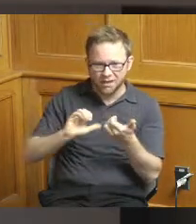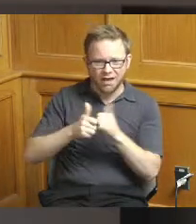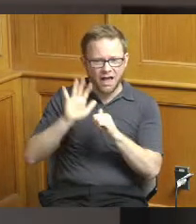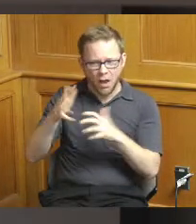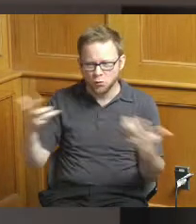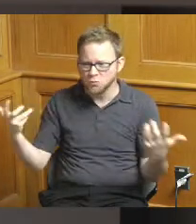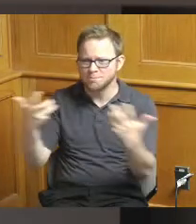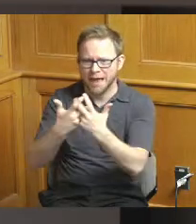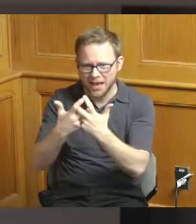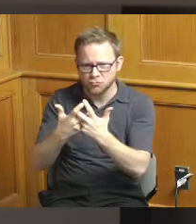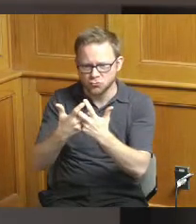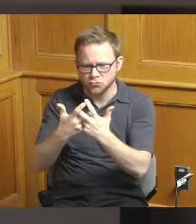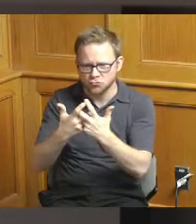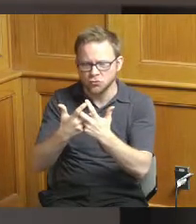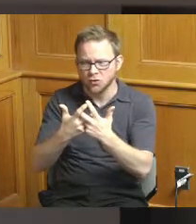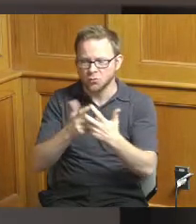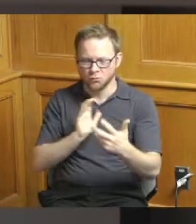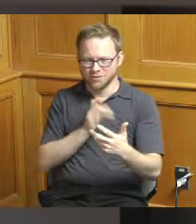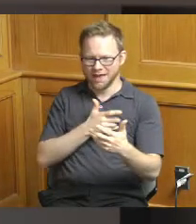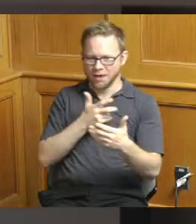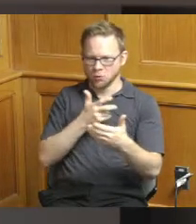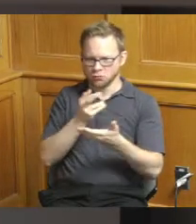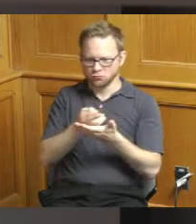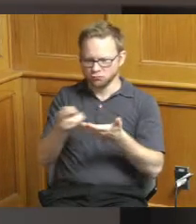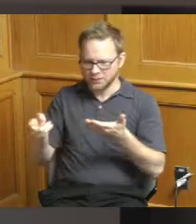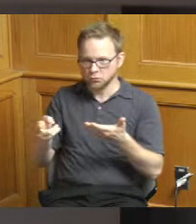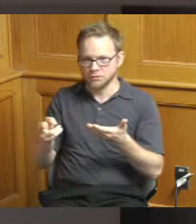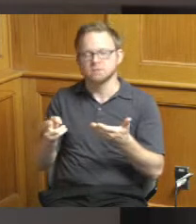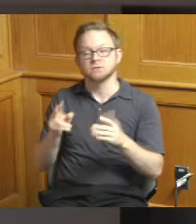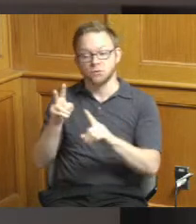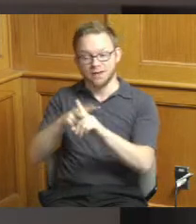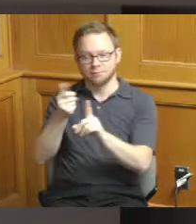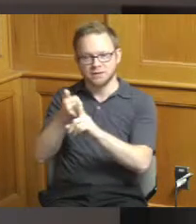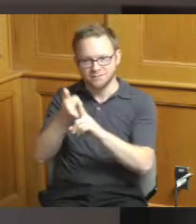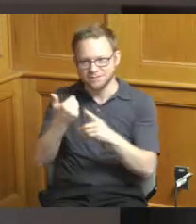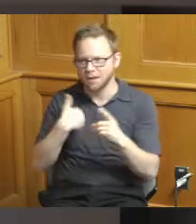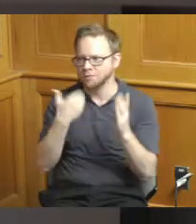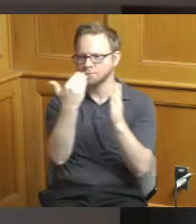resources that we listed kind of a menu of resources on the application and whichever